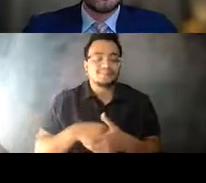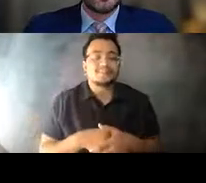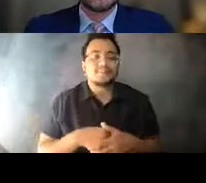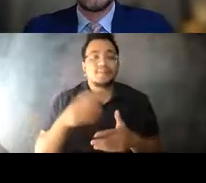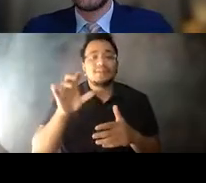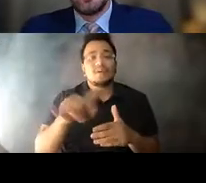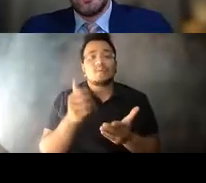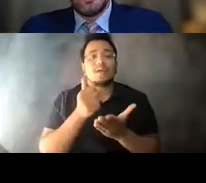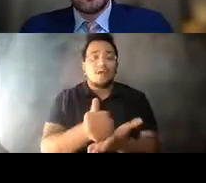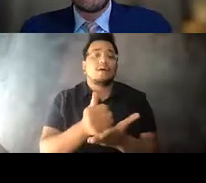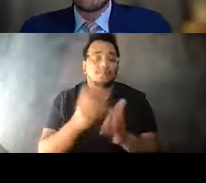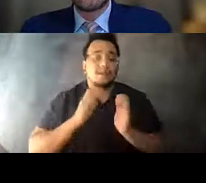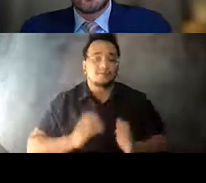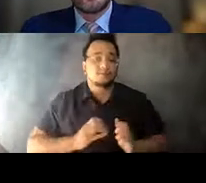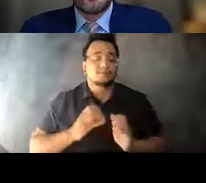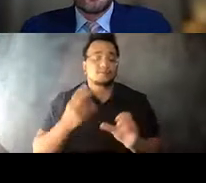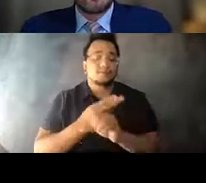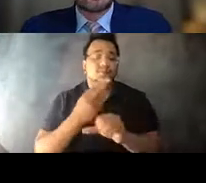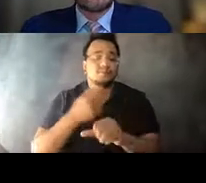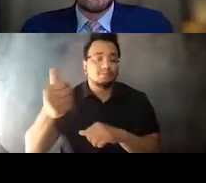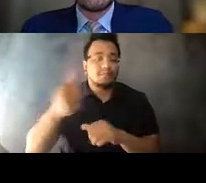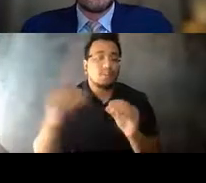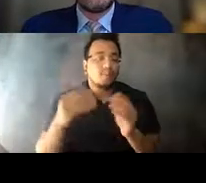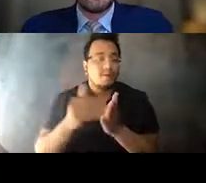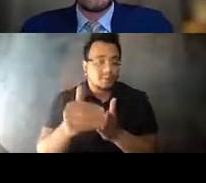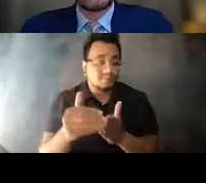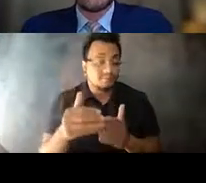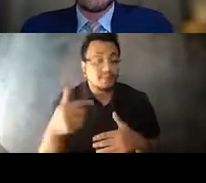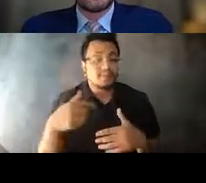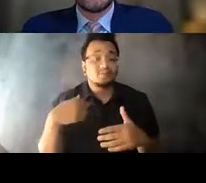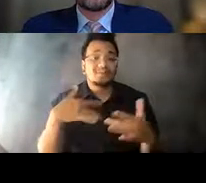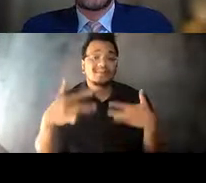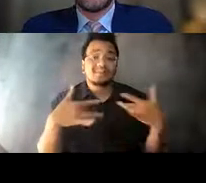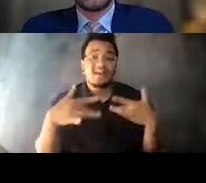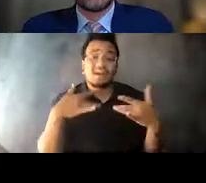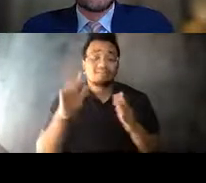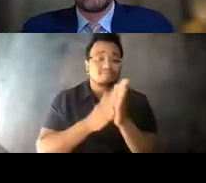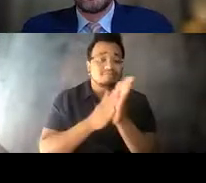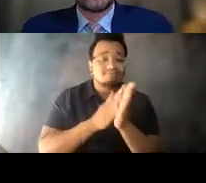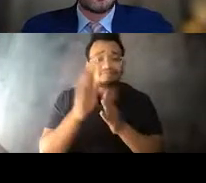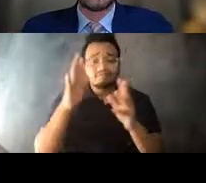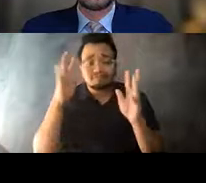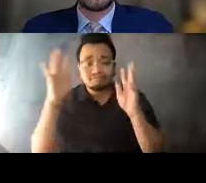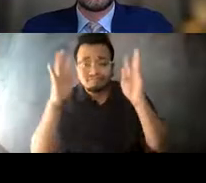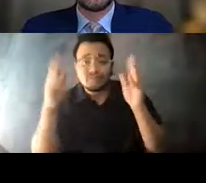to customers. 14:33:18 And governors are excited about the opportunities to innovate, from autonomous